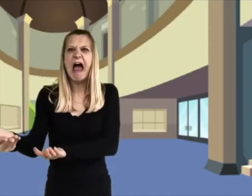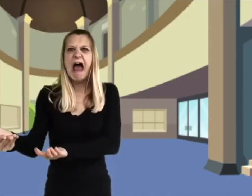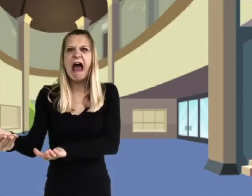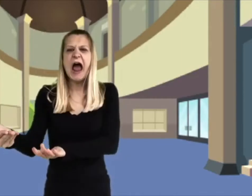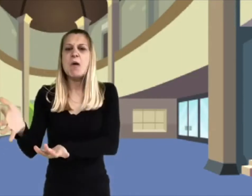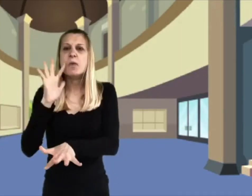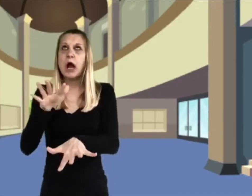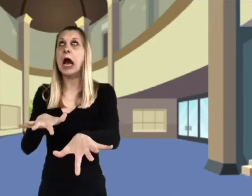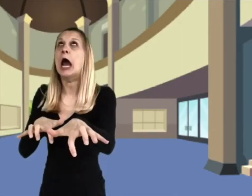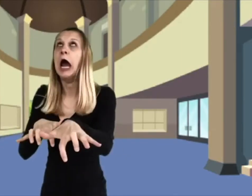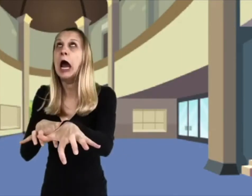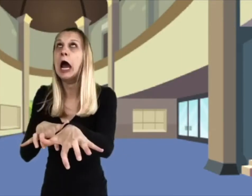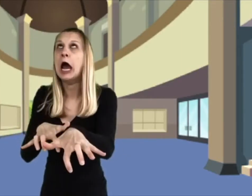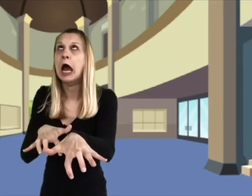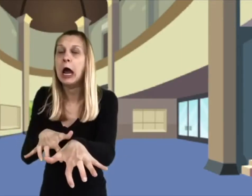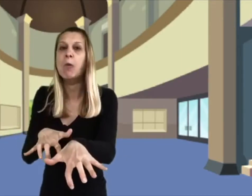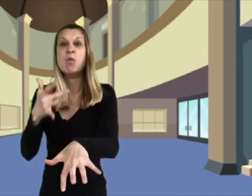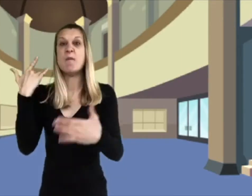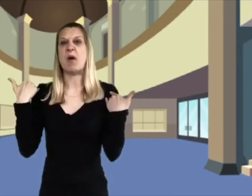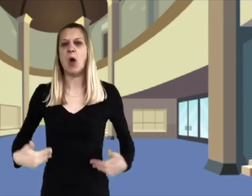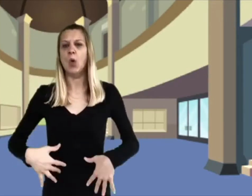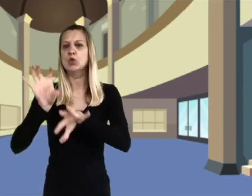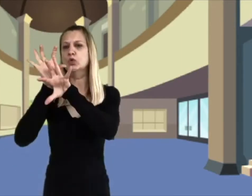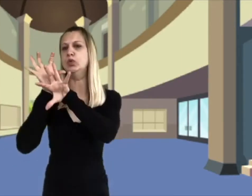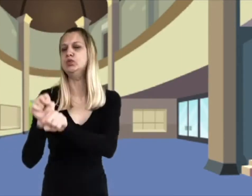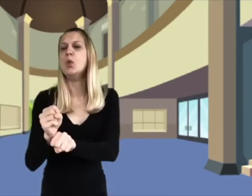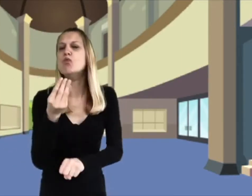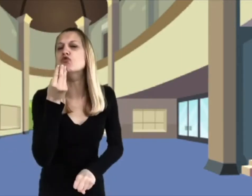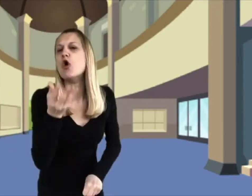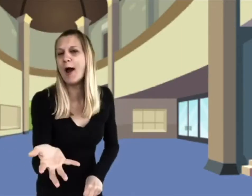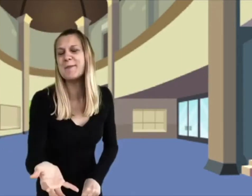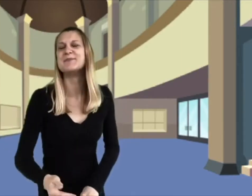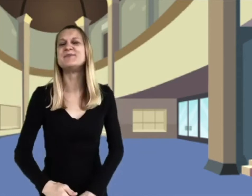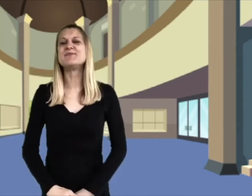They’d freeze to death! They'd not be accustomed to the cold!"